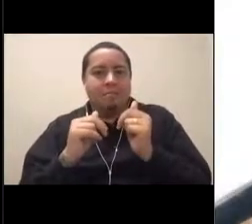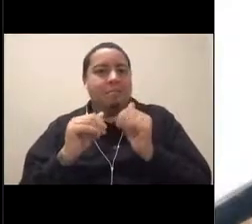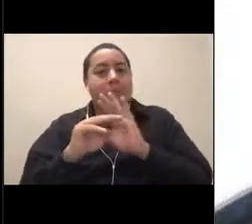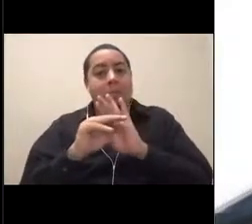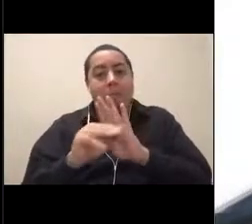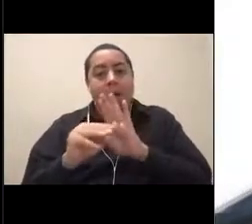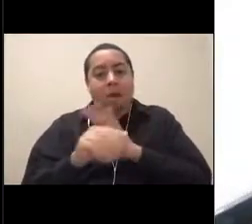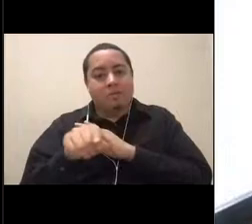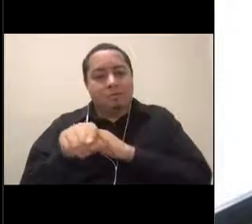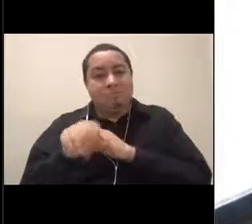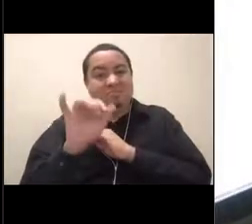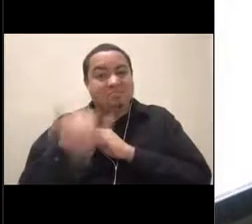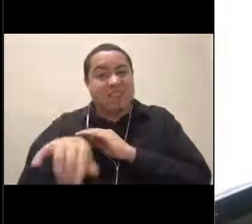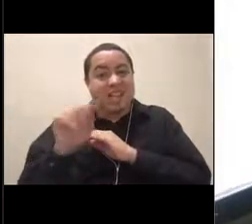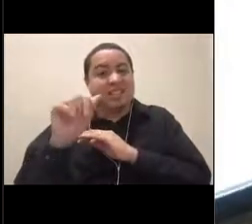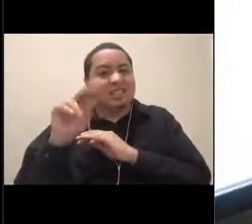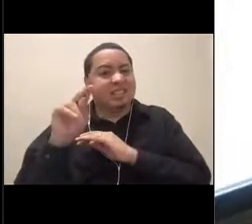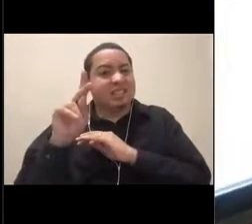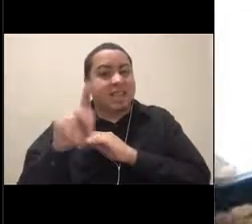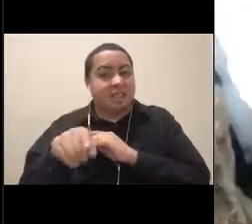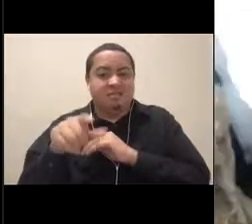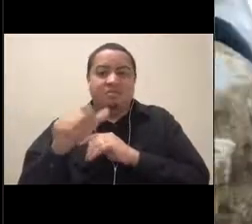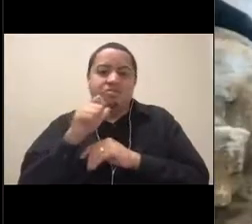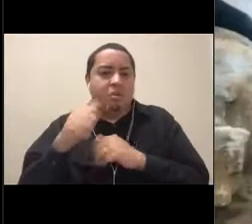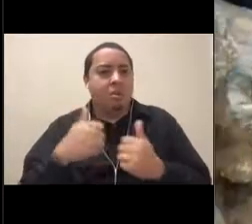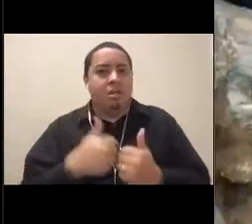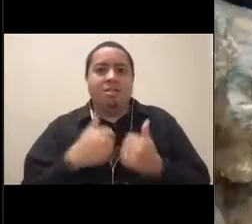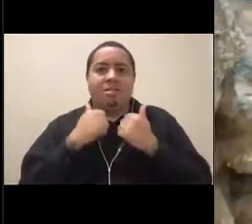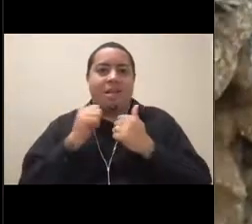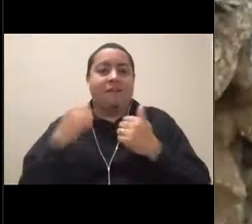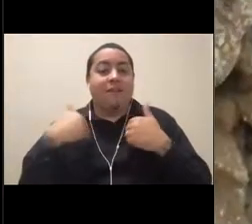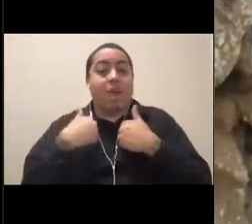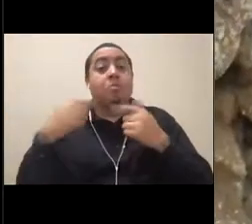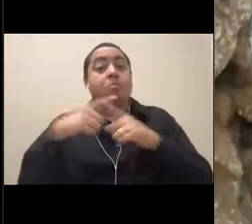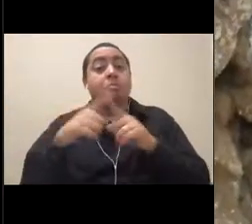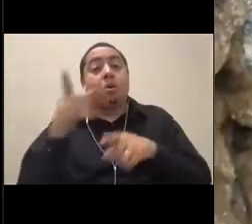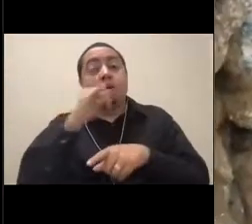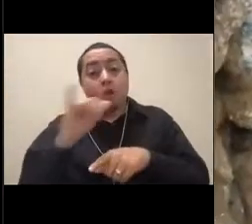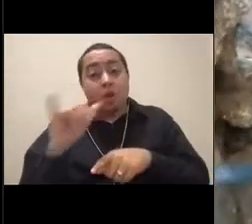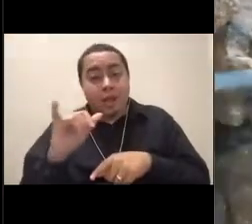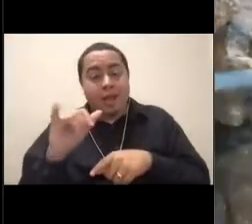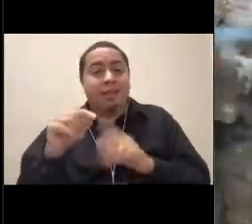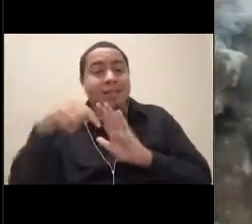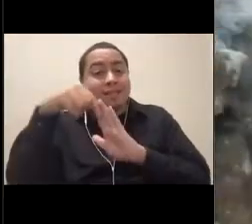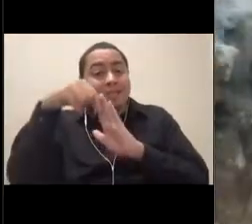but it's about 15,000 gallons. And it's built to look like the deep sea habitats of Monterey Bay Sanctuary.